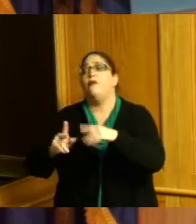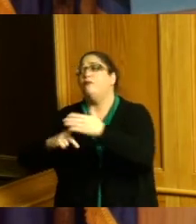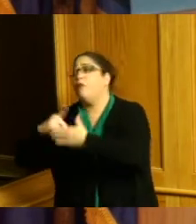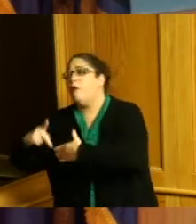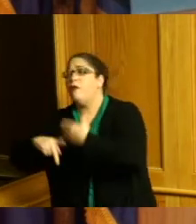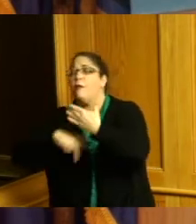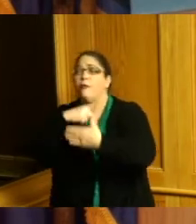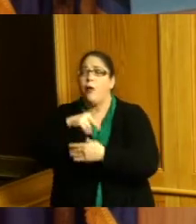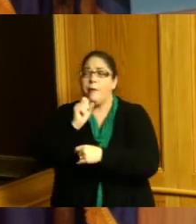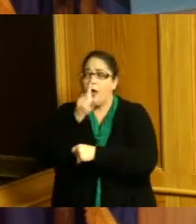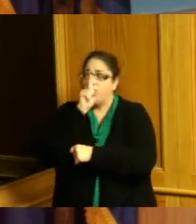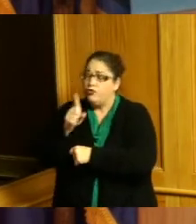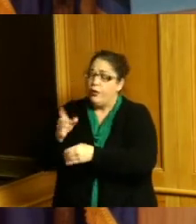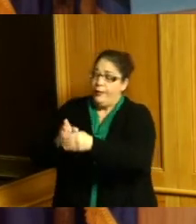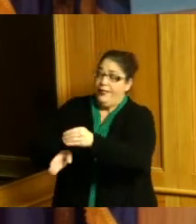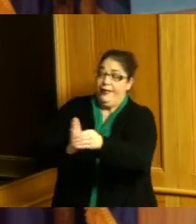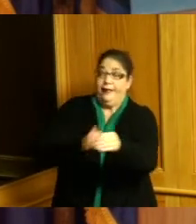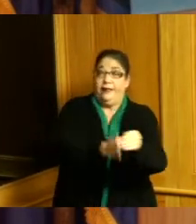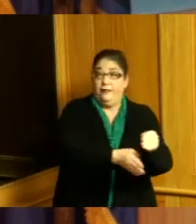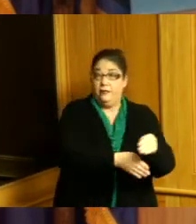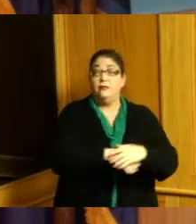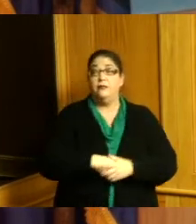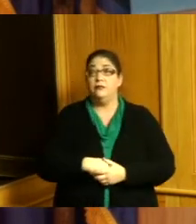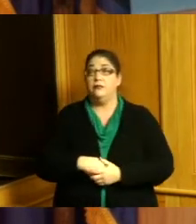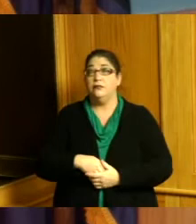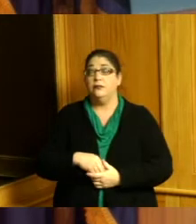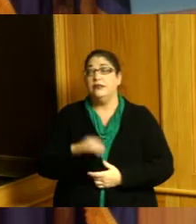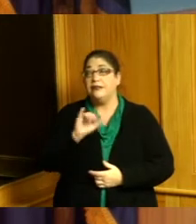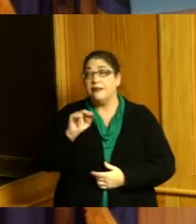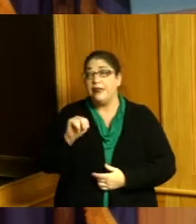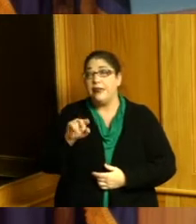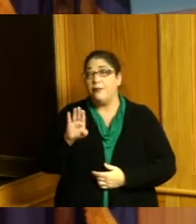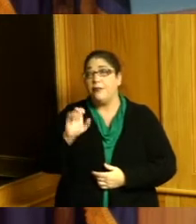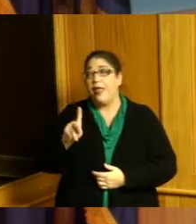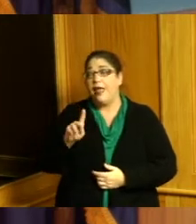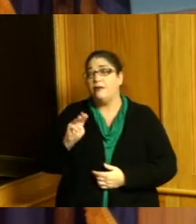these things get completed the Cincinnati black music walk of fame to be hopefully completed as